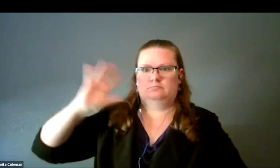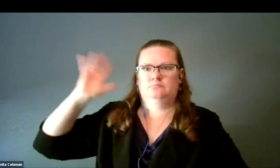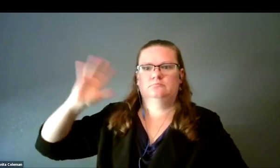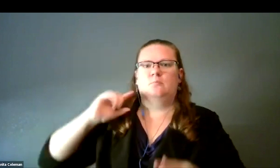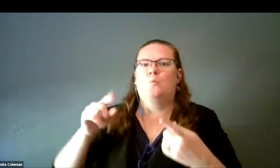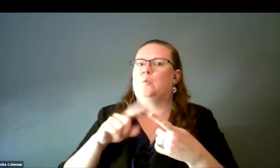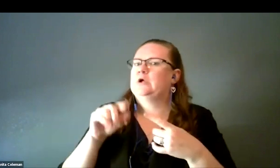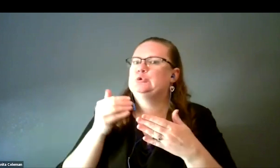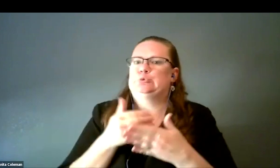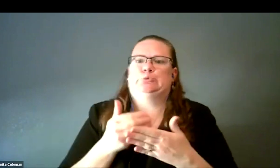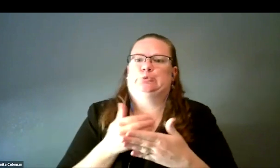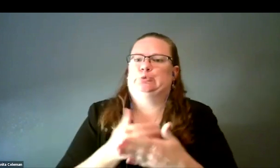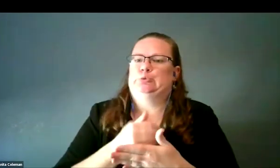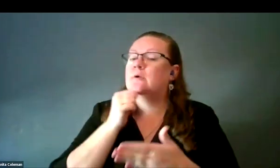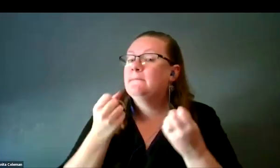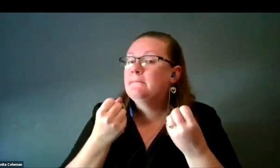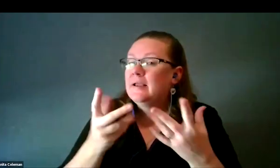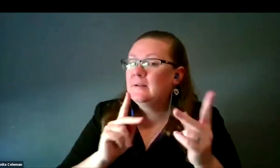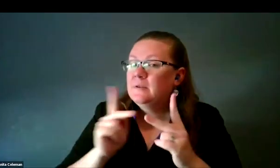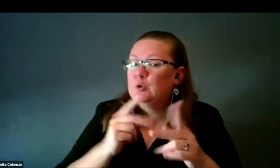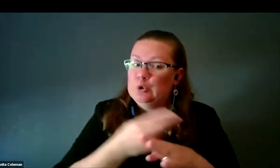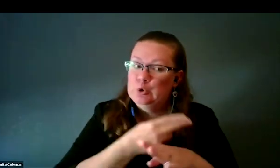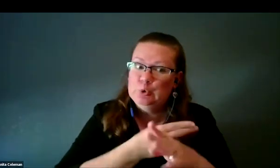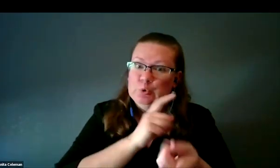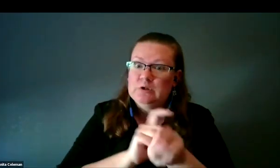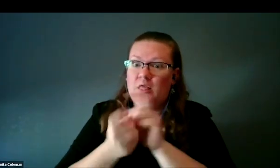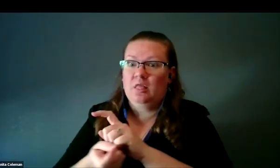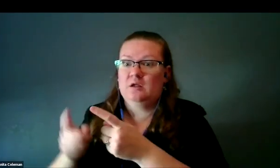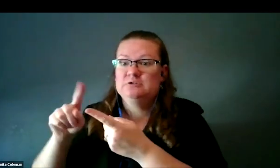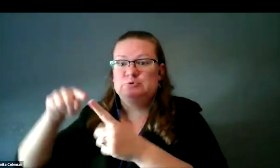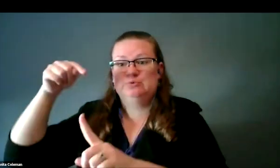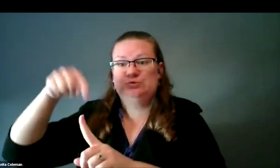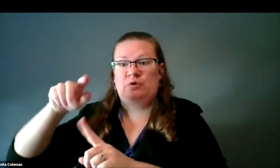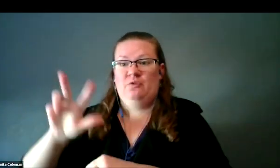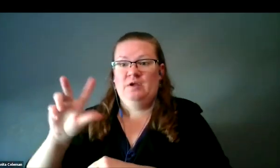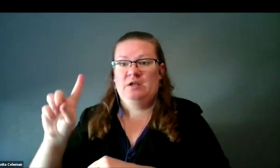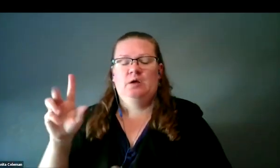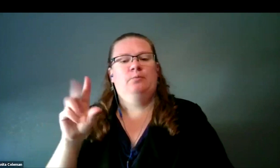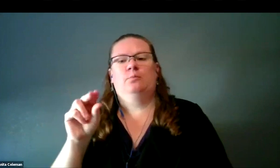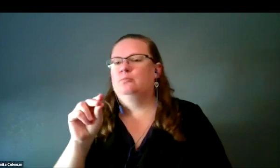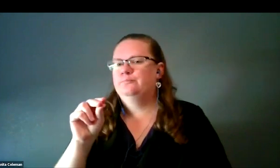Not many people had done scientific data transformed to 3D prints. That was a challenge in itself,